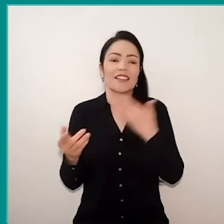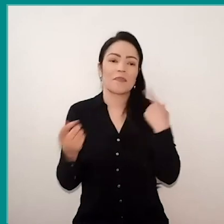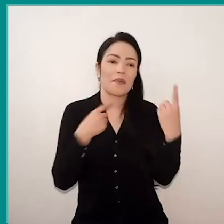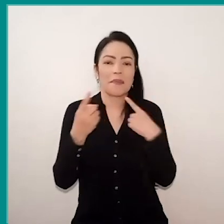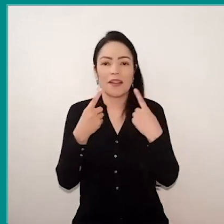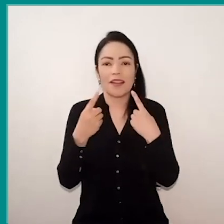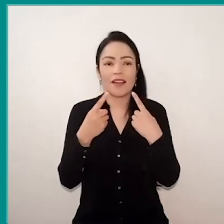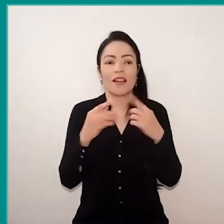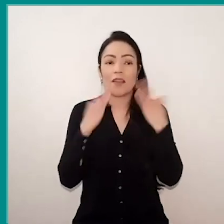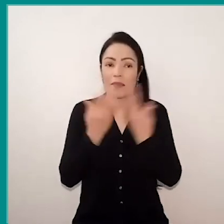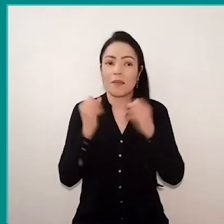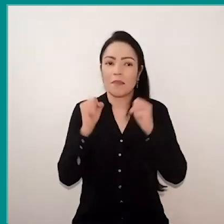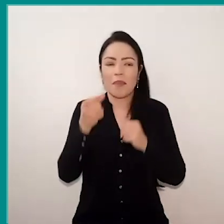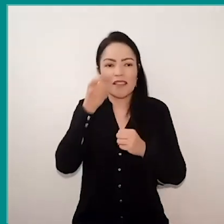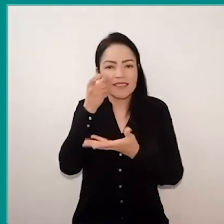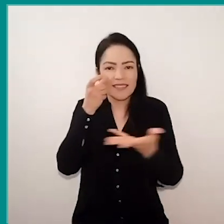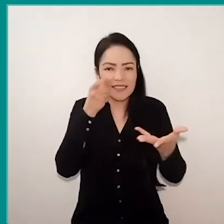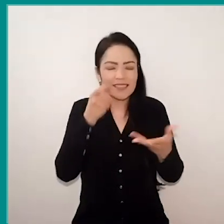The result was very interesting,